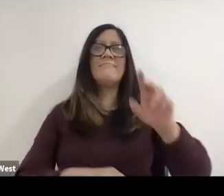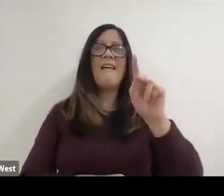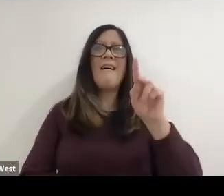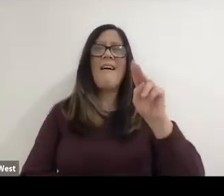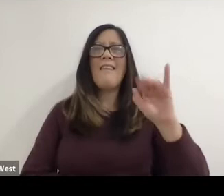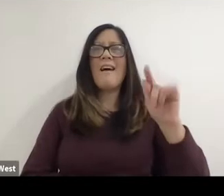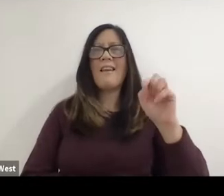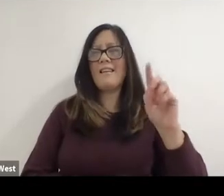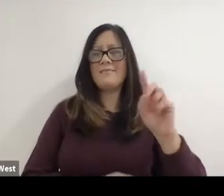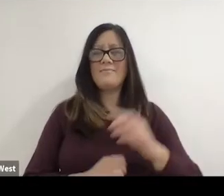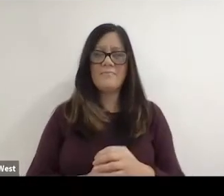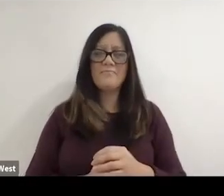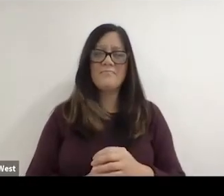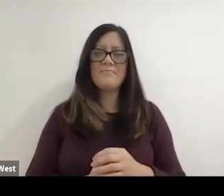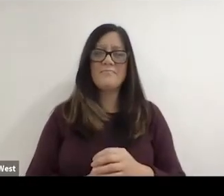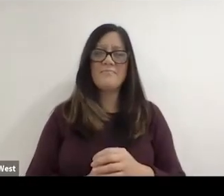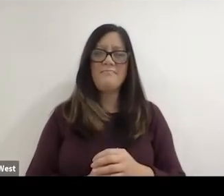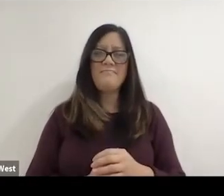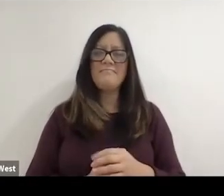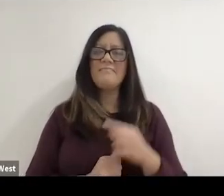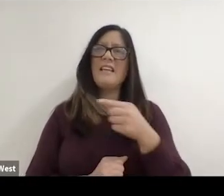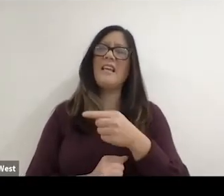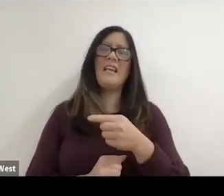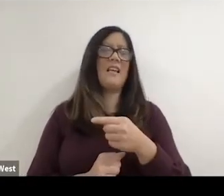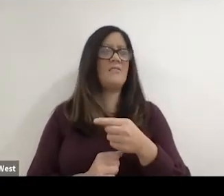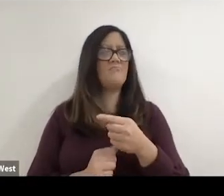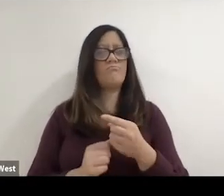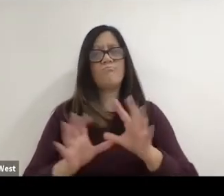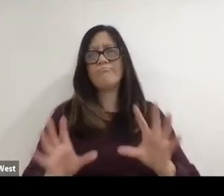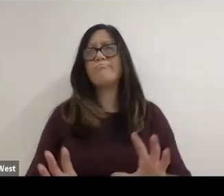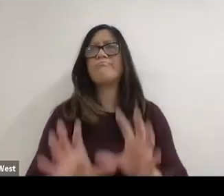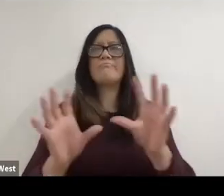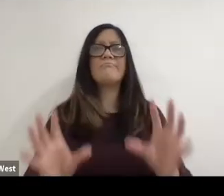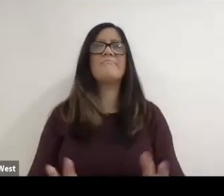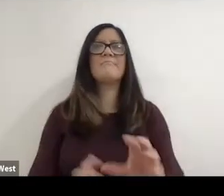And clearly the driving force for moving the Paralympic